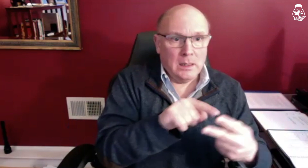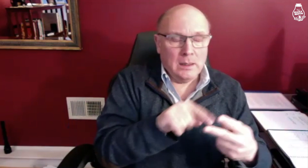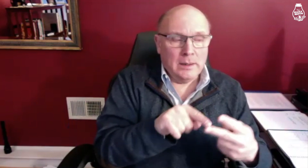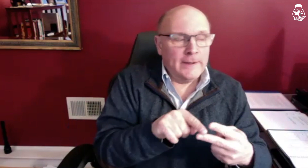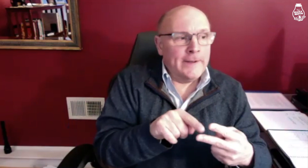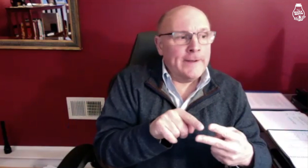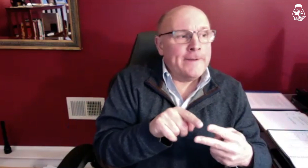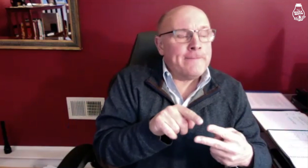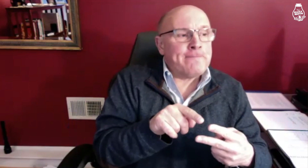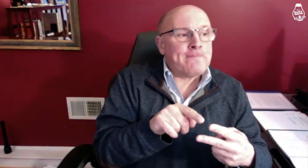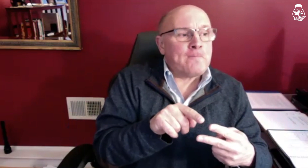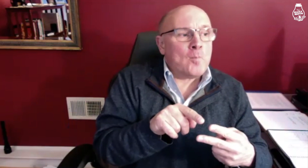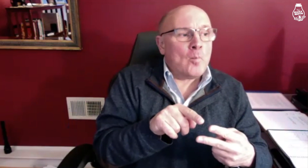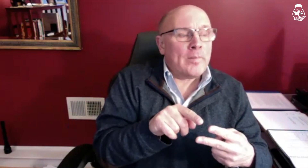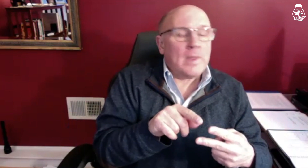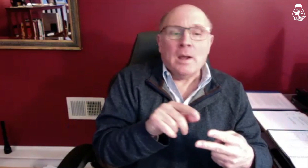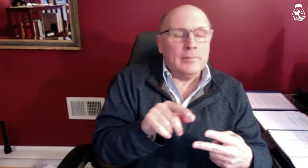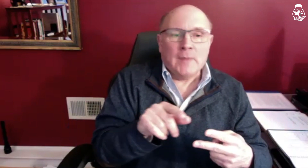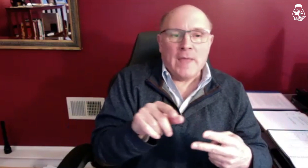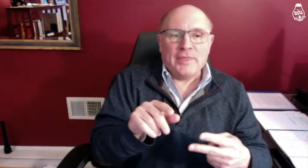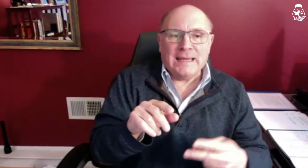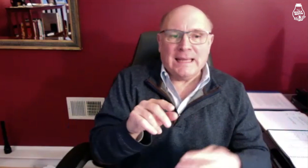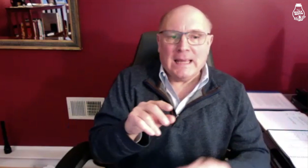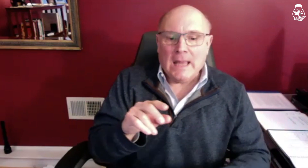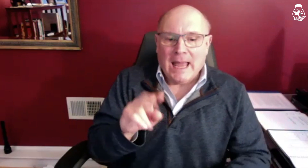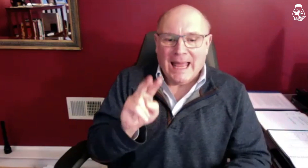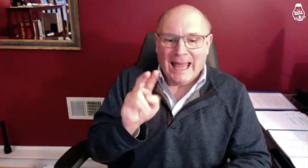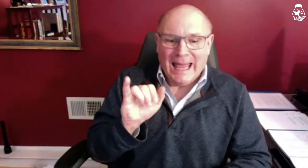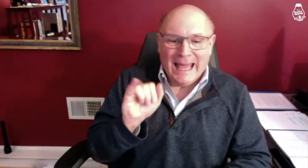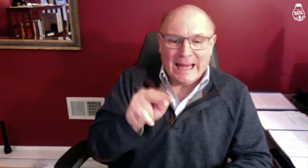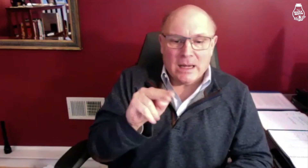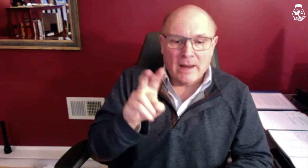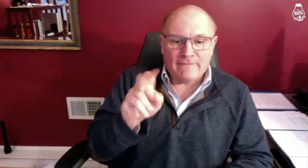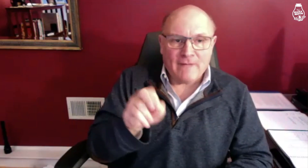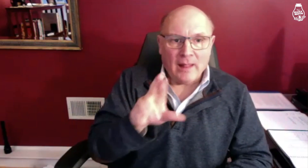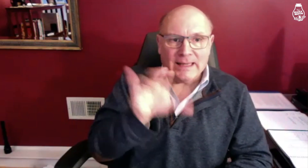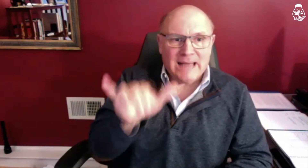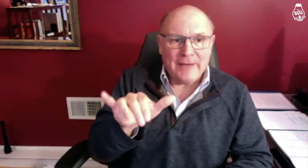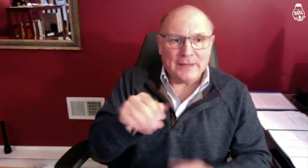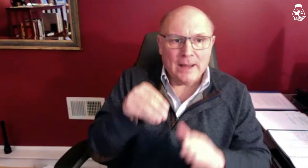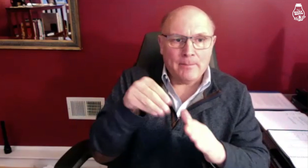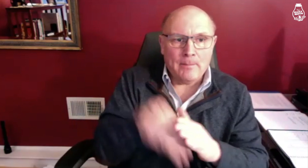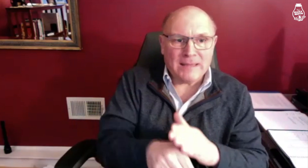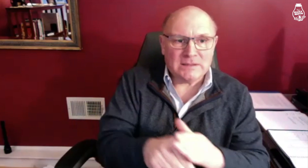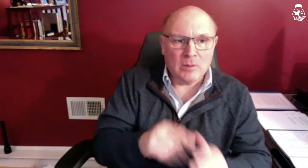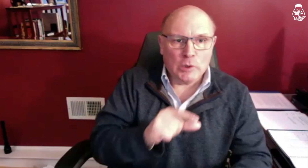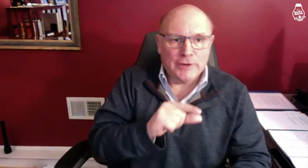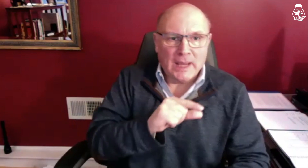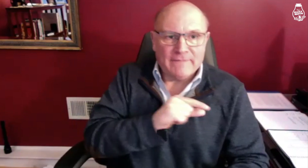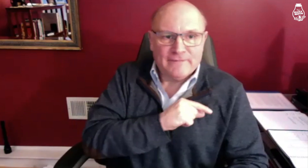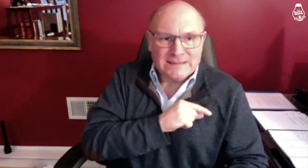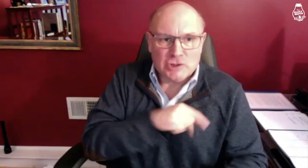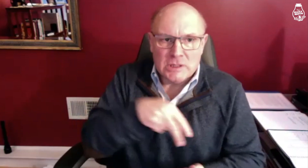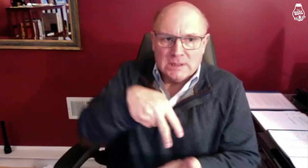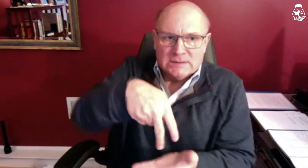two charges, the involuntary manslaughter conviction